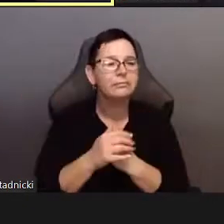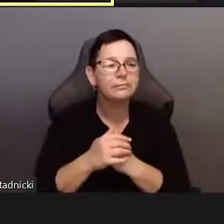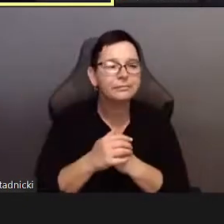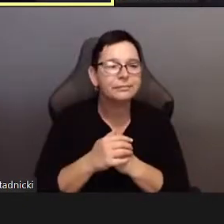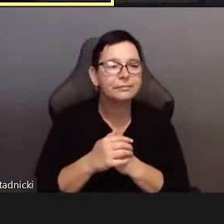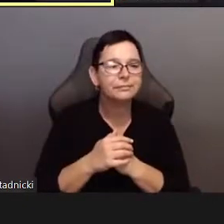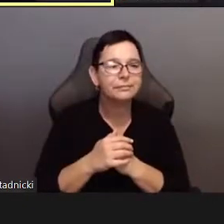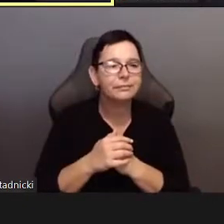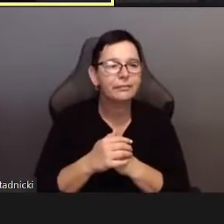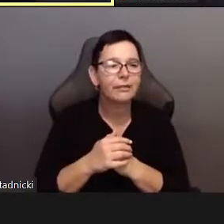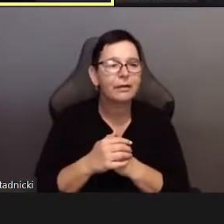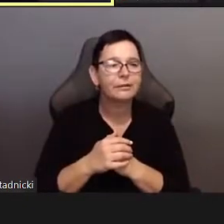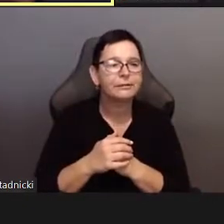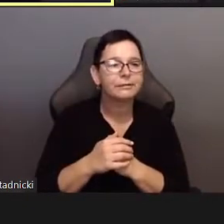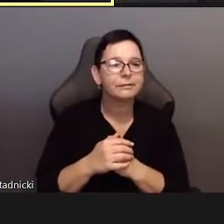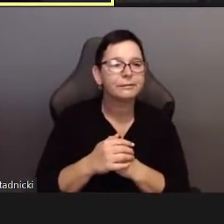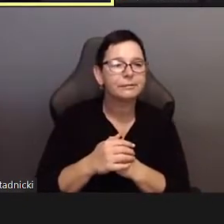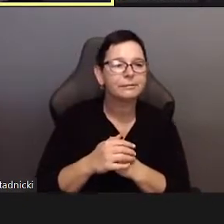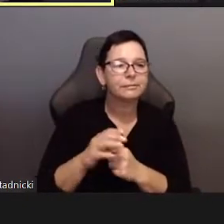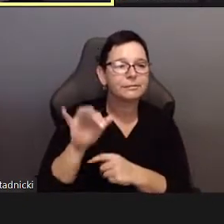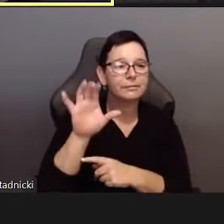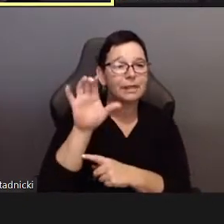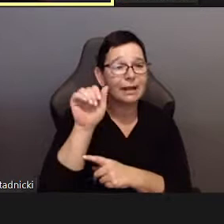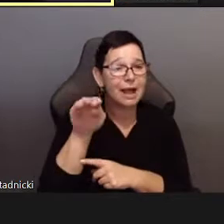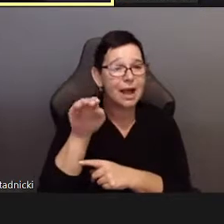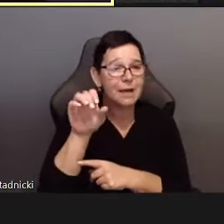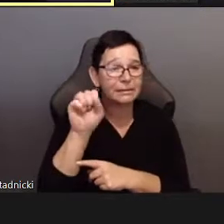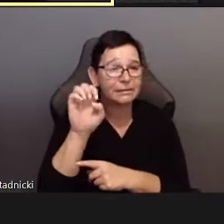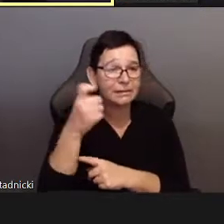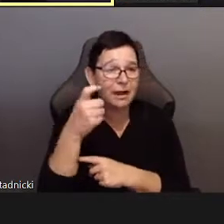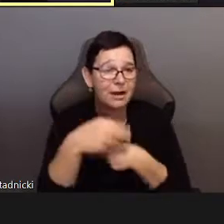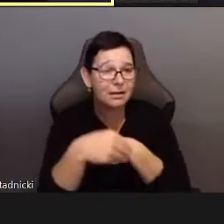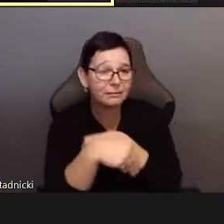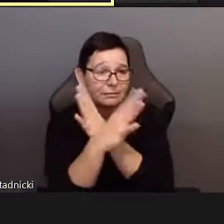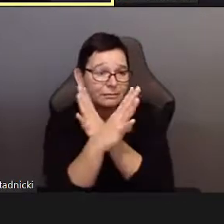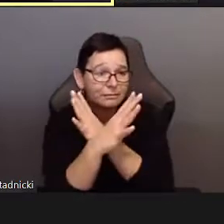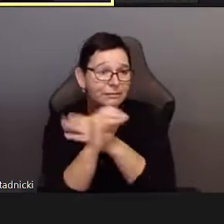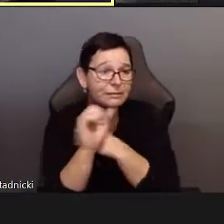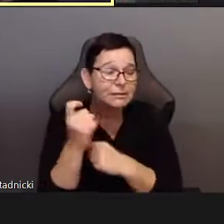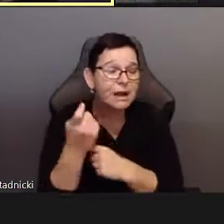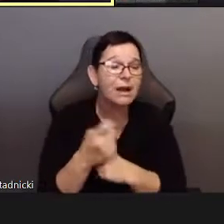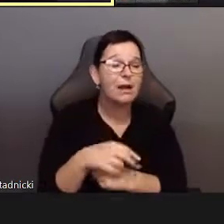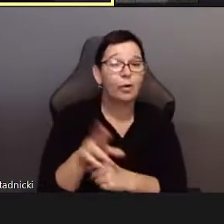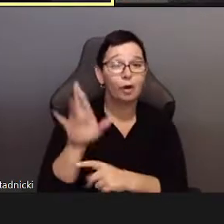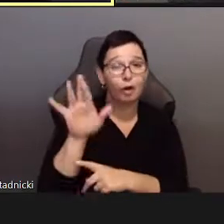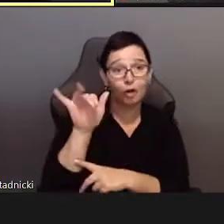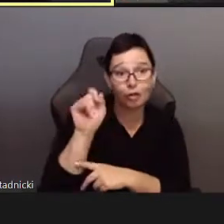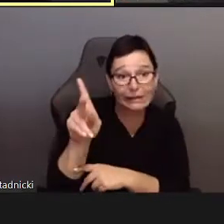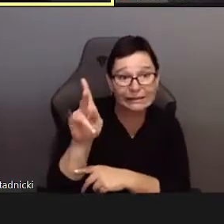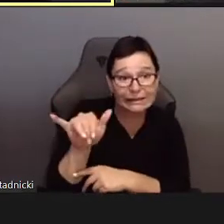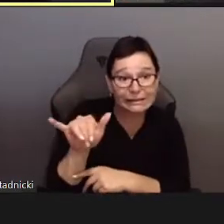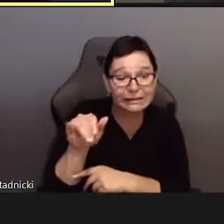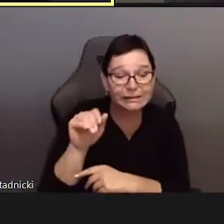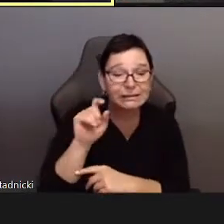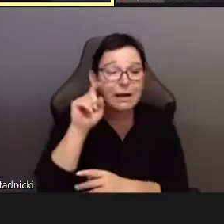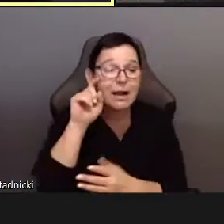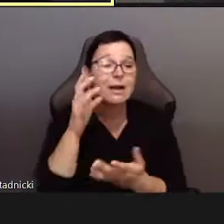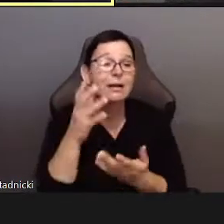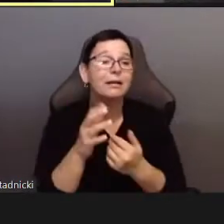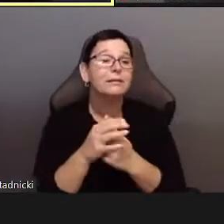And at the same time, pleasure can also very much exceed the infrastructures that try to regulate that.